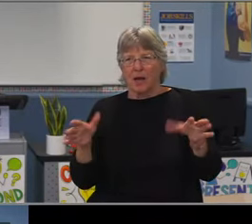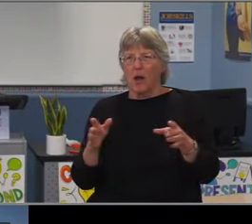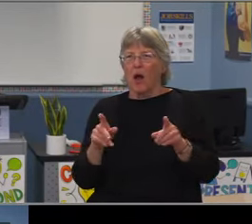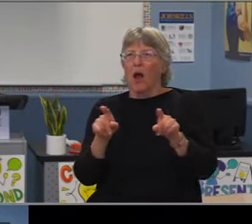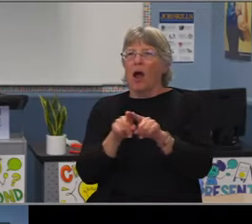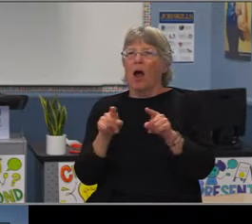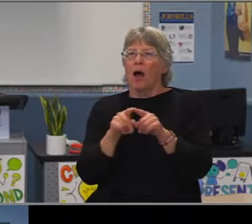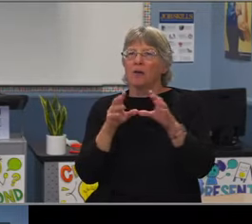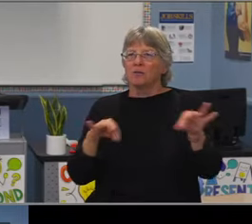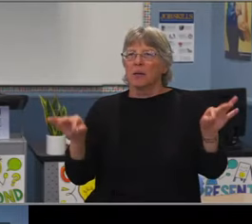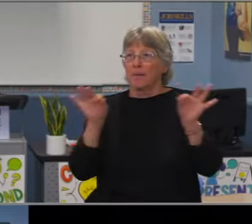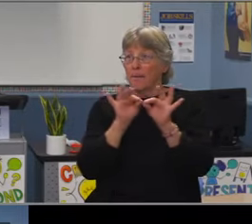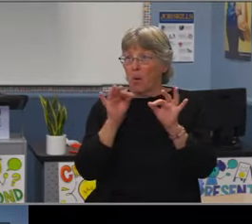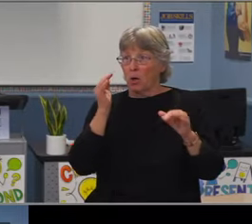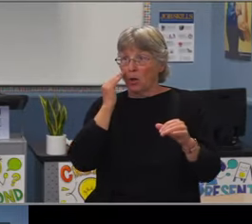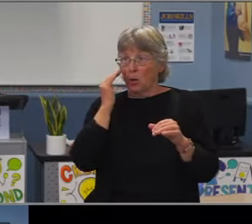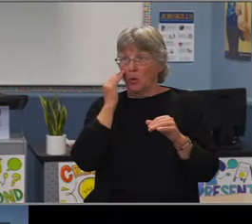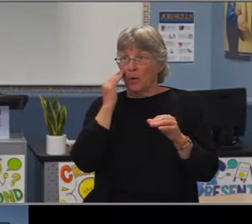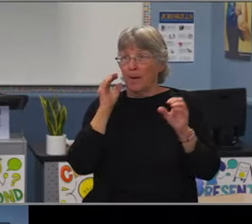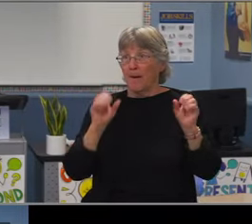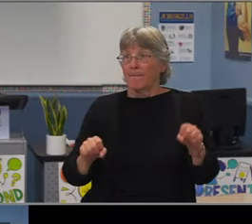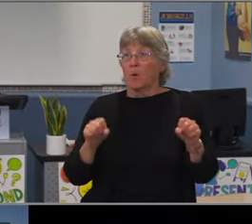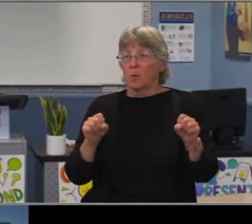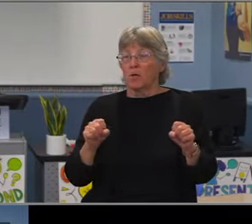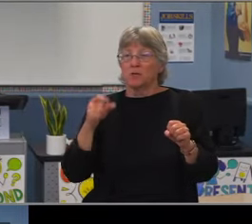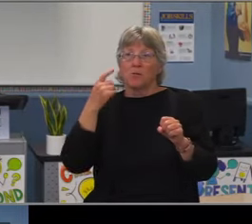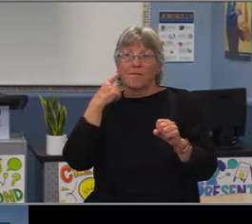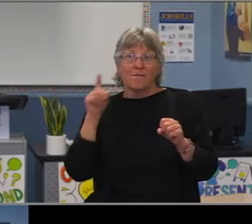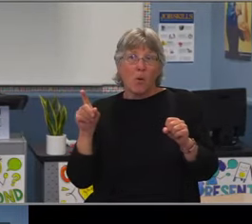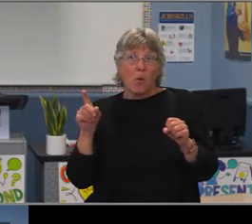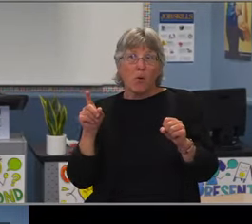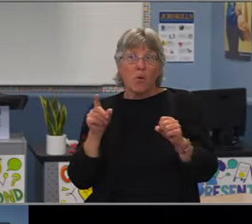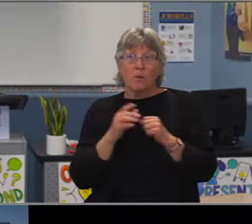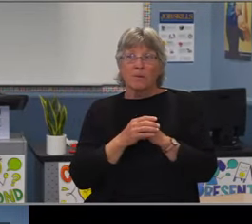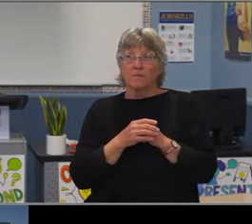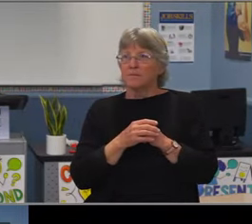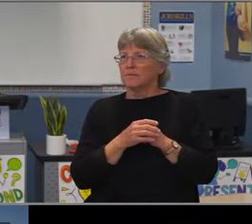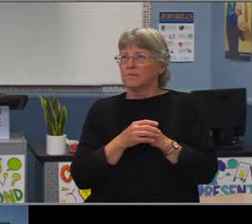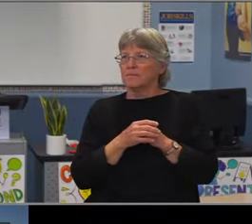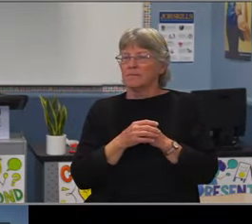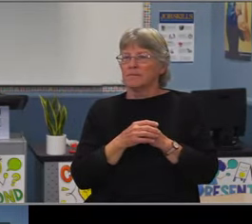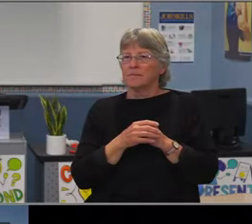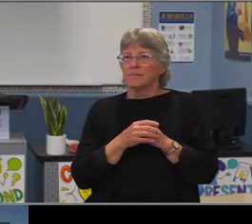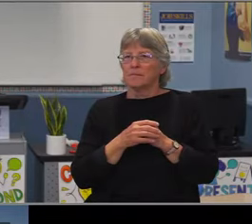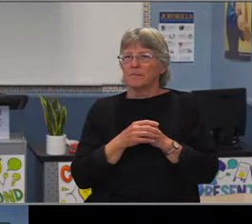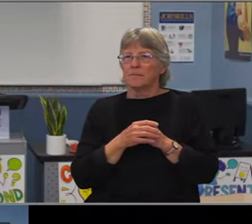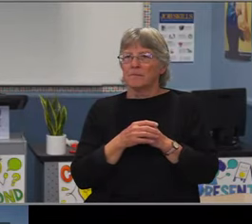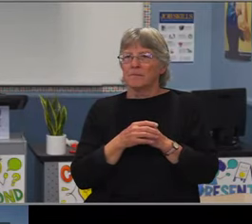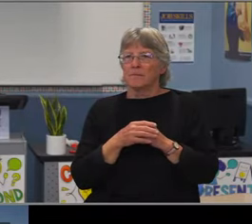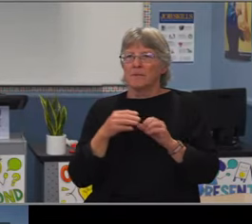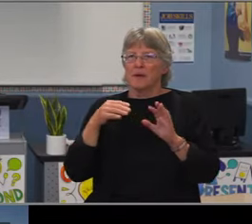I know you all join me in wishing both gentlemen well, as they embark on a new chapter in their lives